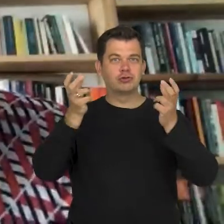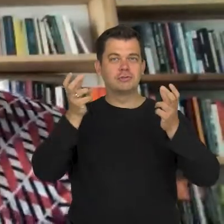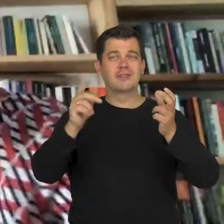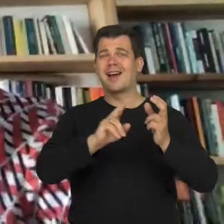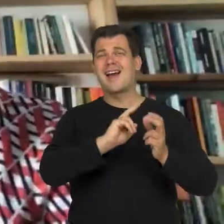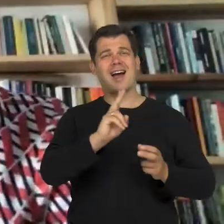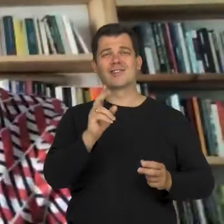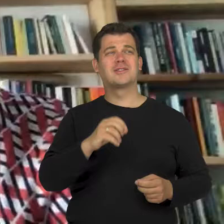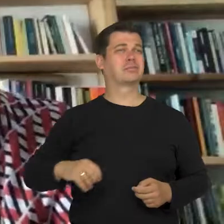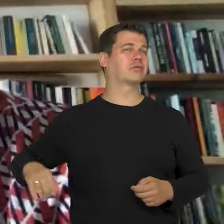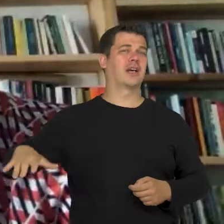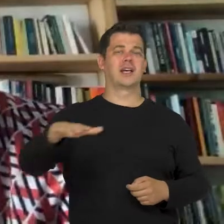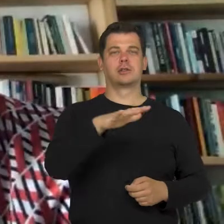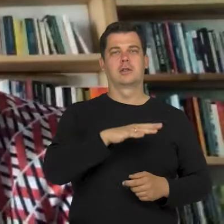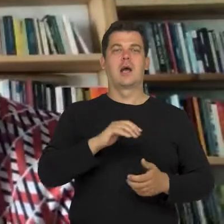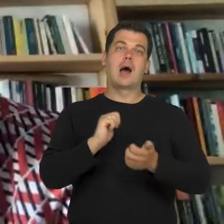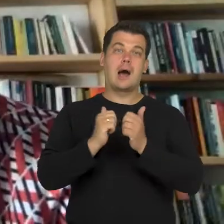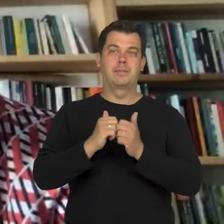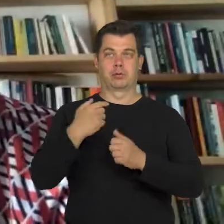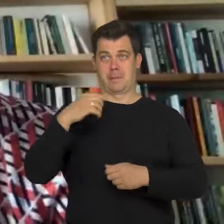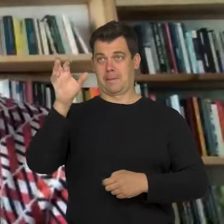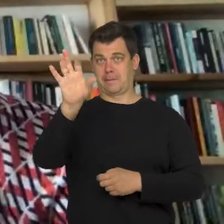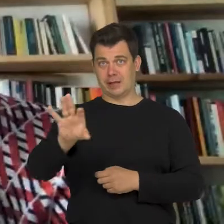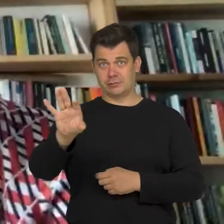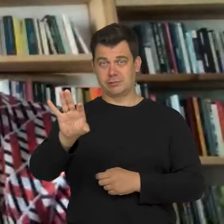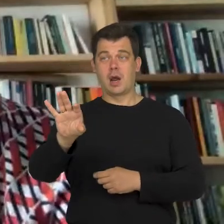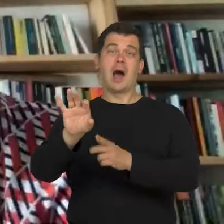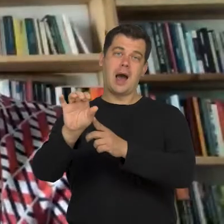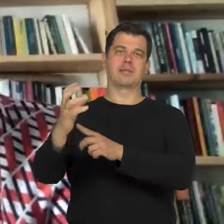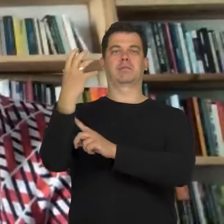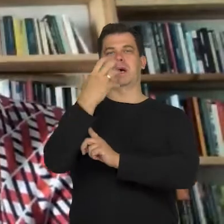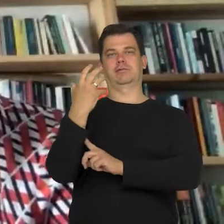which exist in public spaces are either observing or they are being observed.